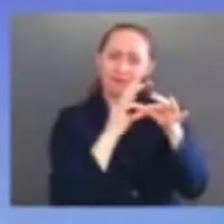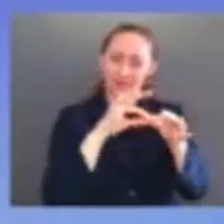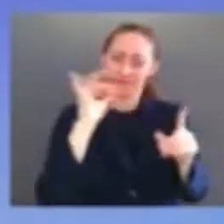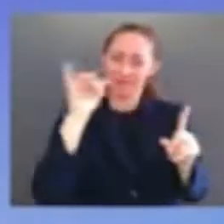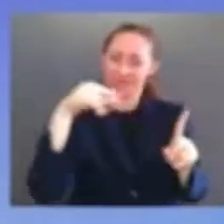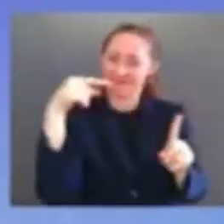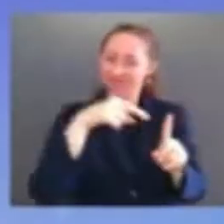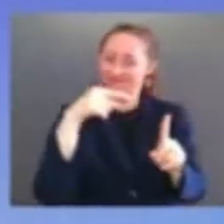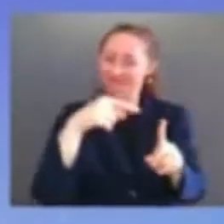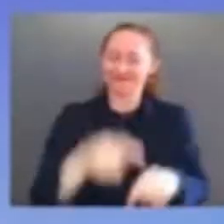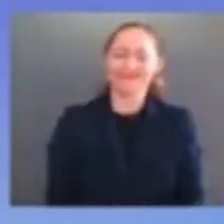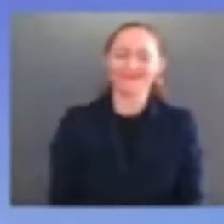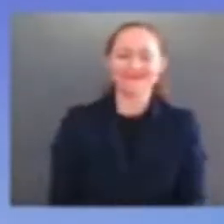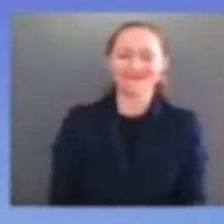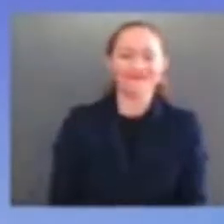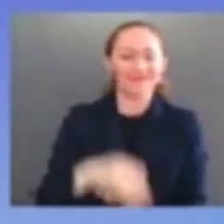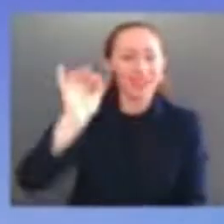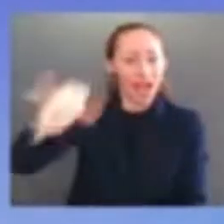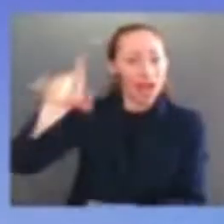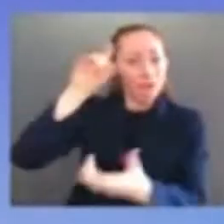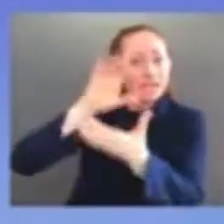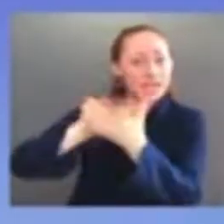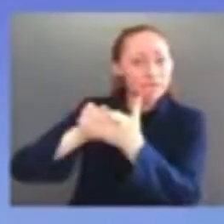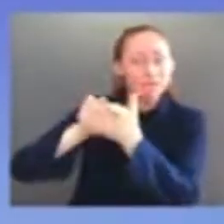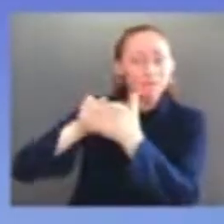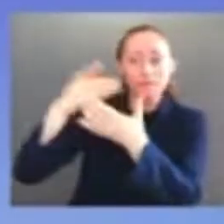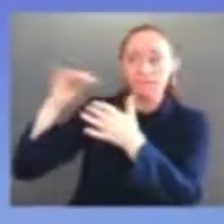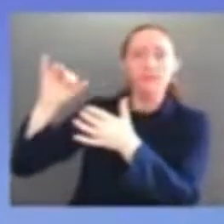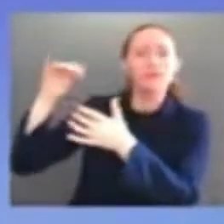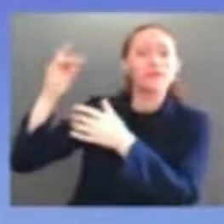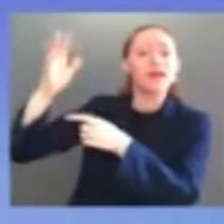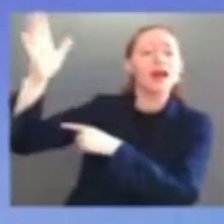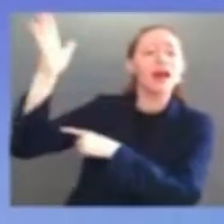and it is that belief that we reaffirmed yesterday